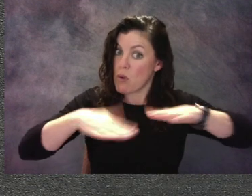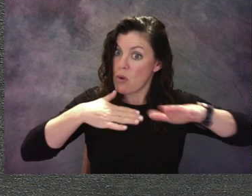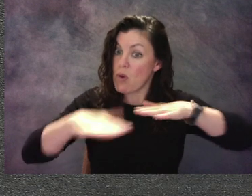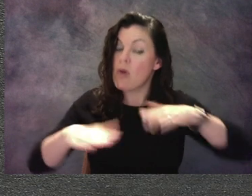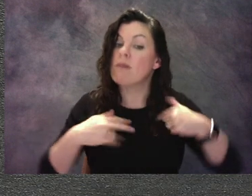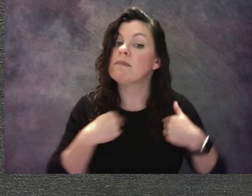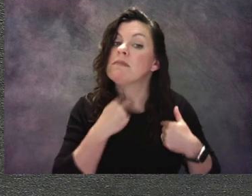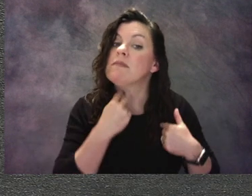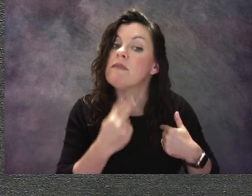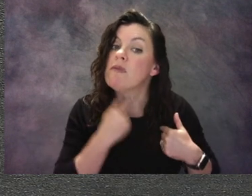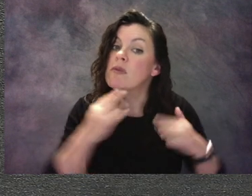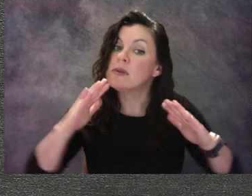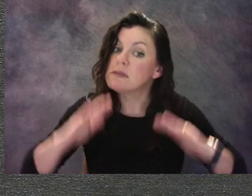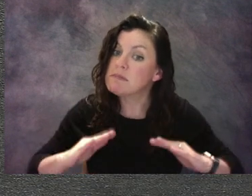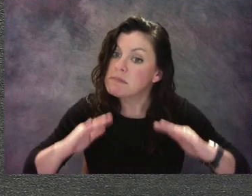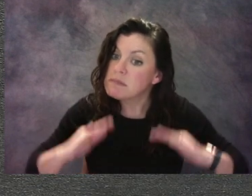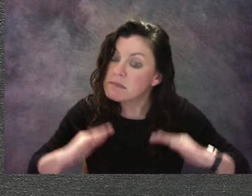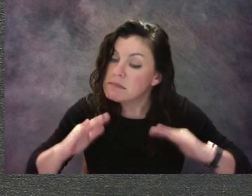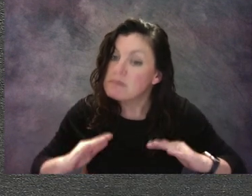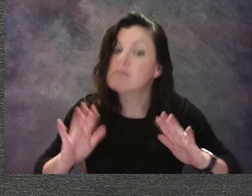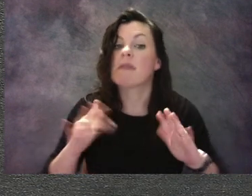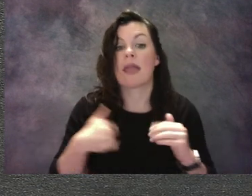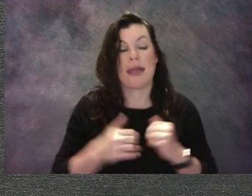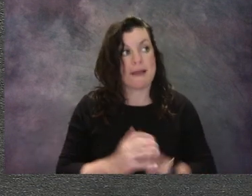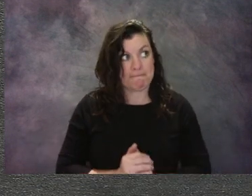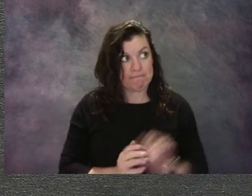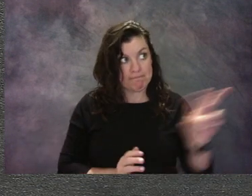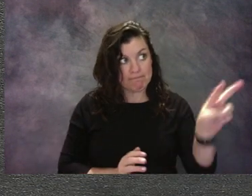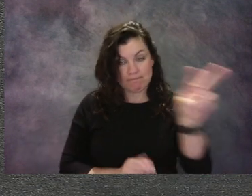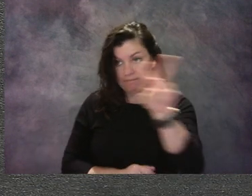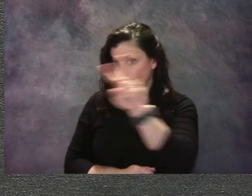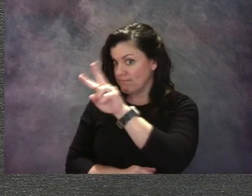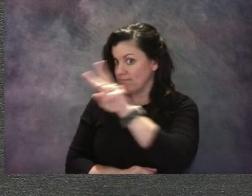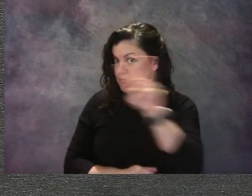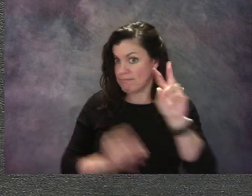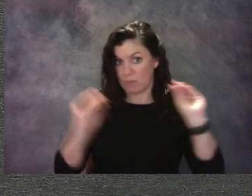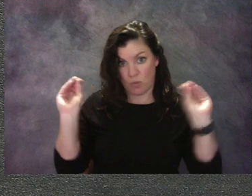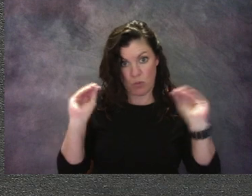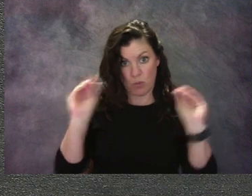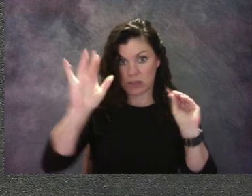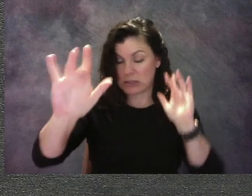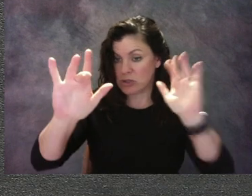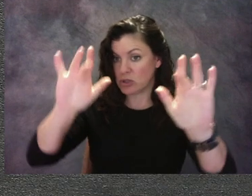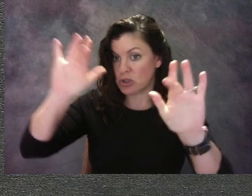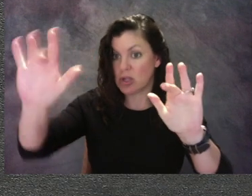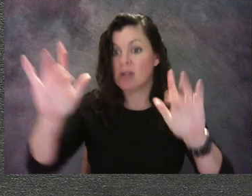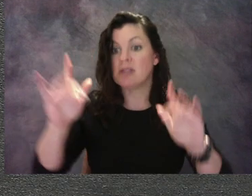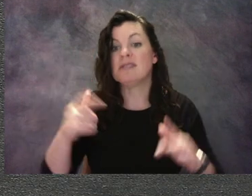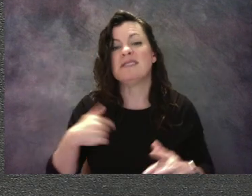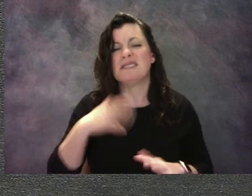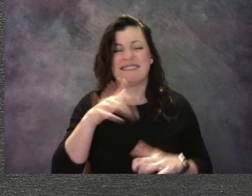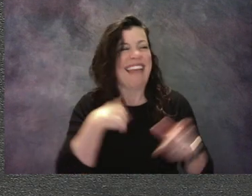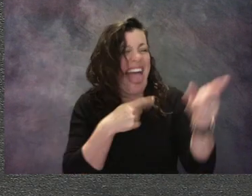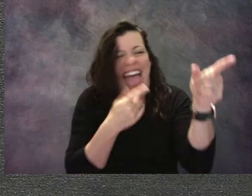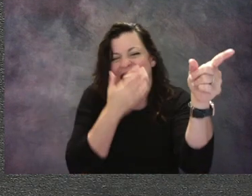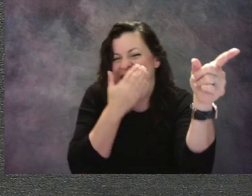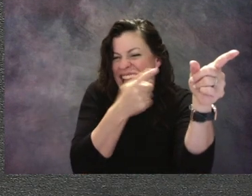Do you have your hands folded and not touching art and your respectfulness? I'm sure you do.